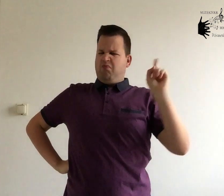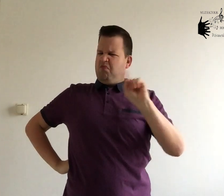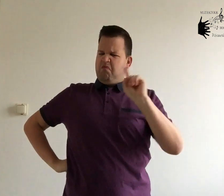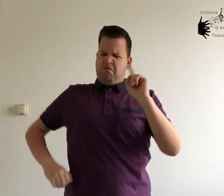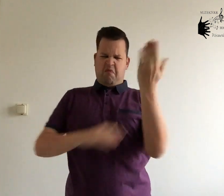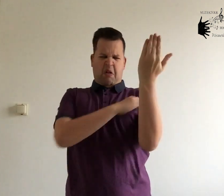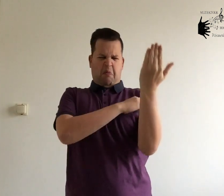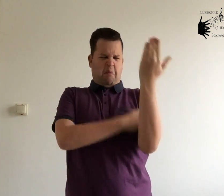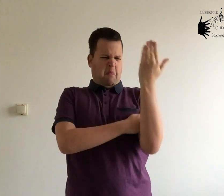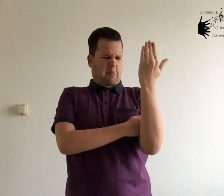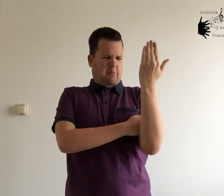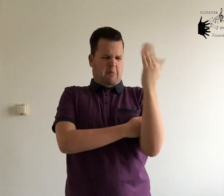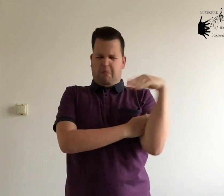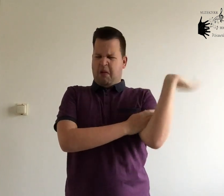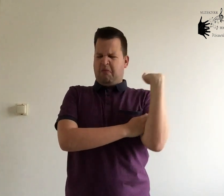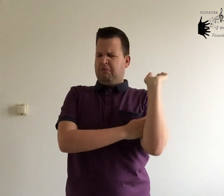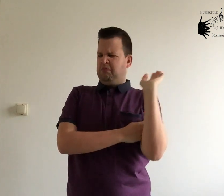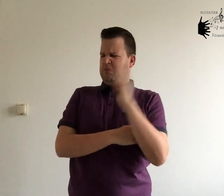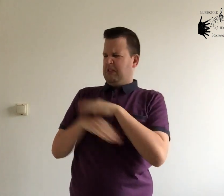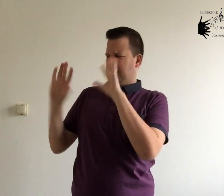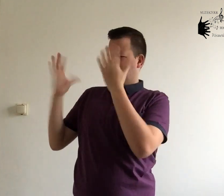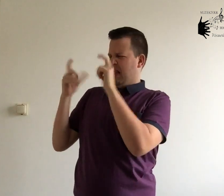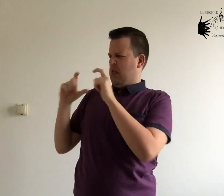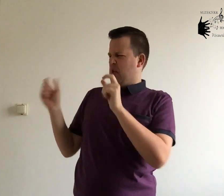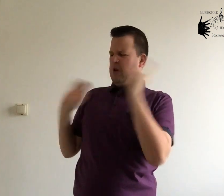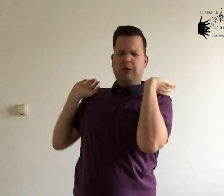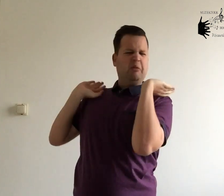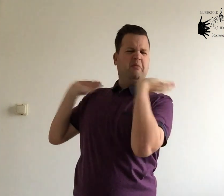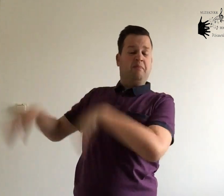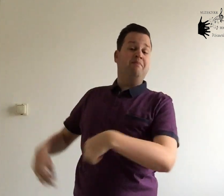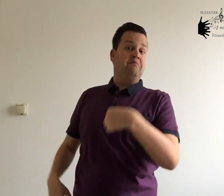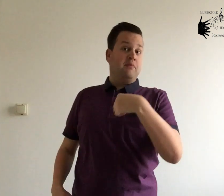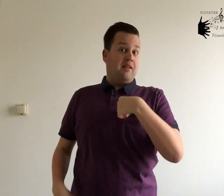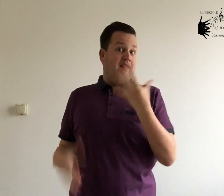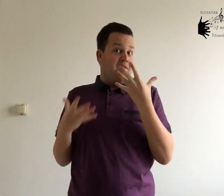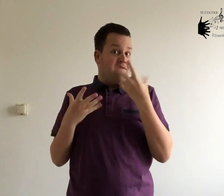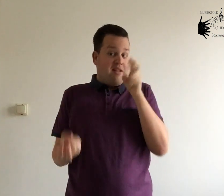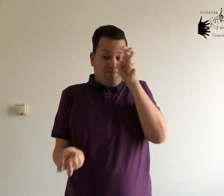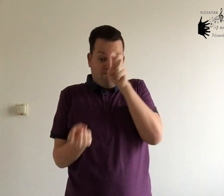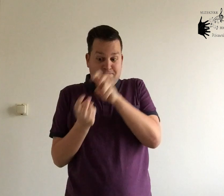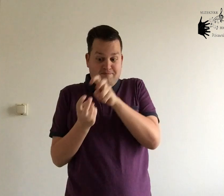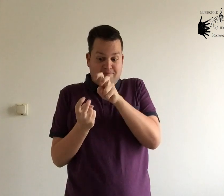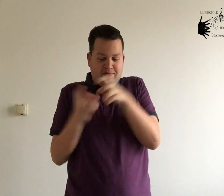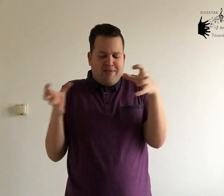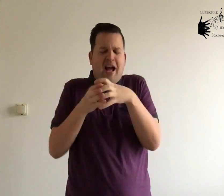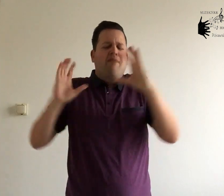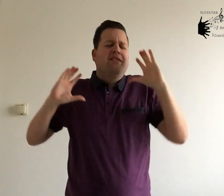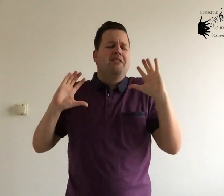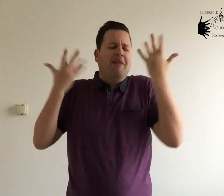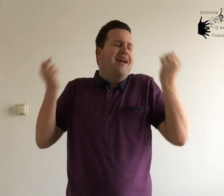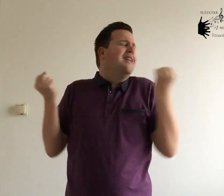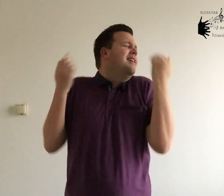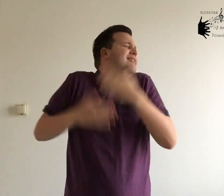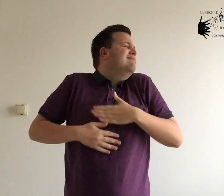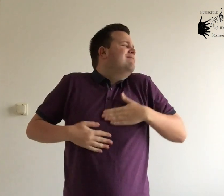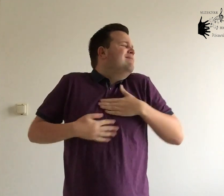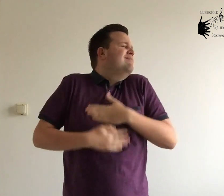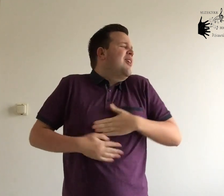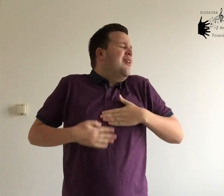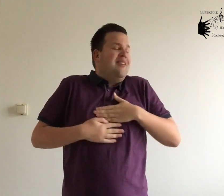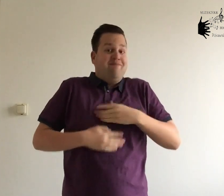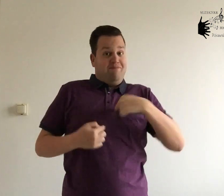Don't want a doll, no dinky tinker toy I want a hippopotamus to play with and enjoy